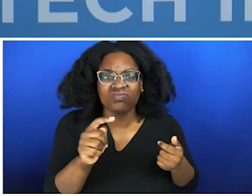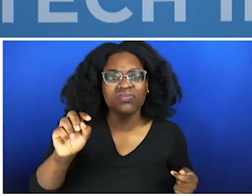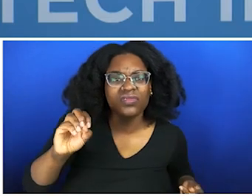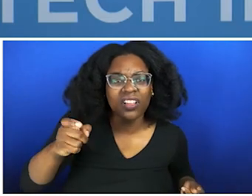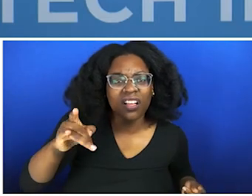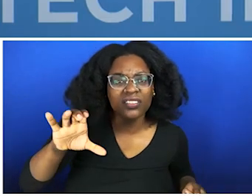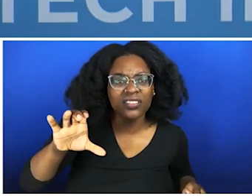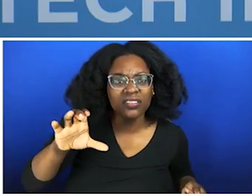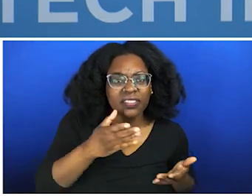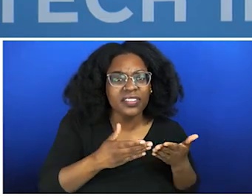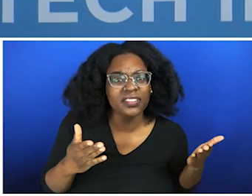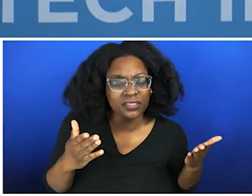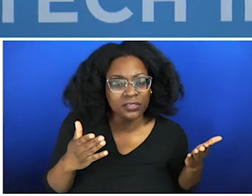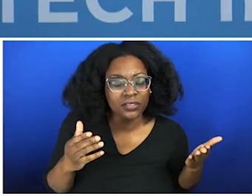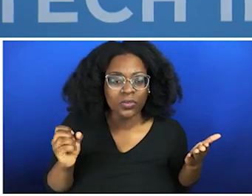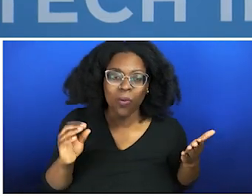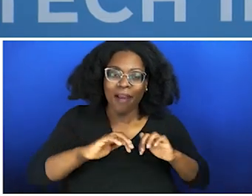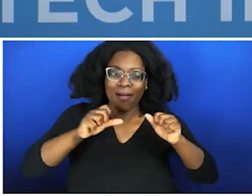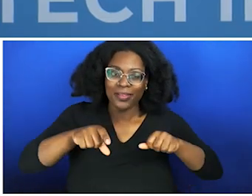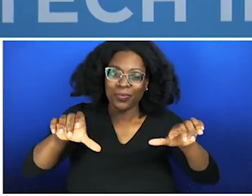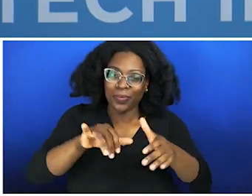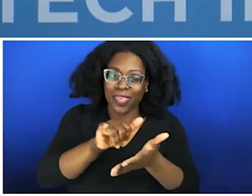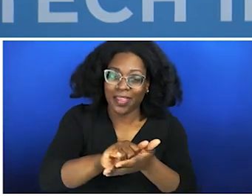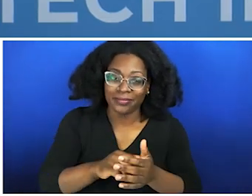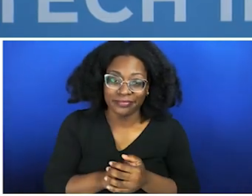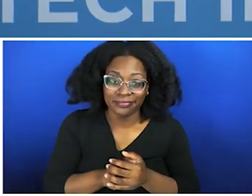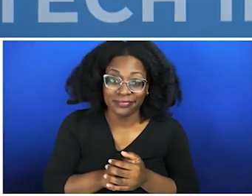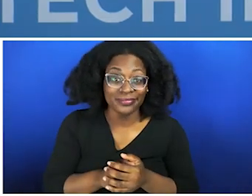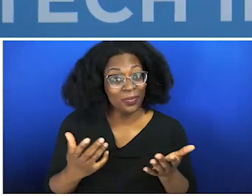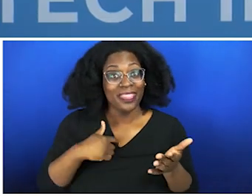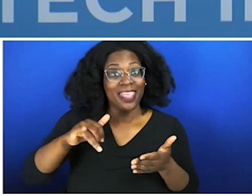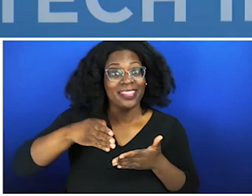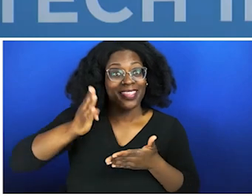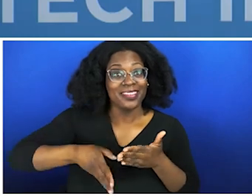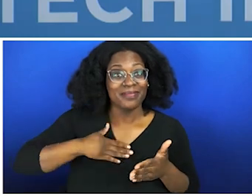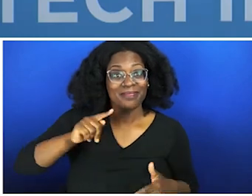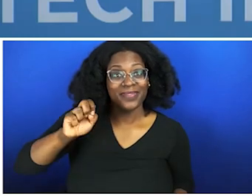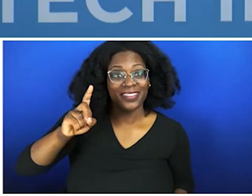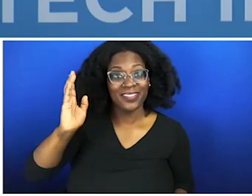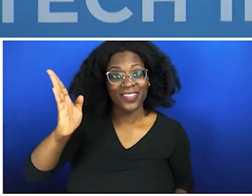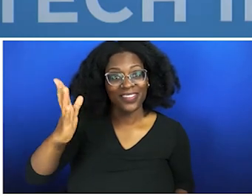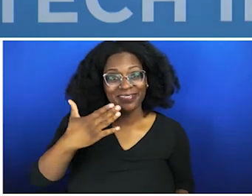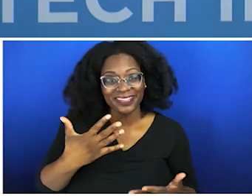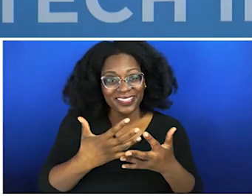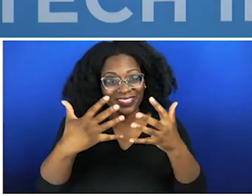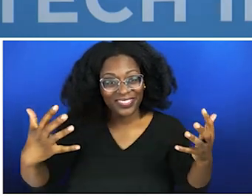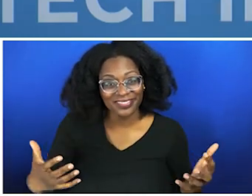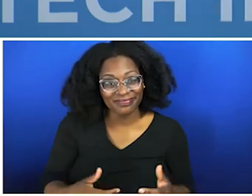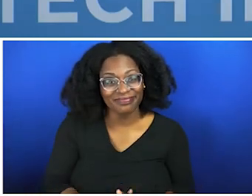in the workplace? Let's flip the script. So these are the things that you can do. Thank